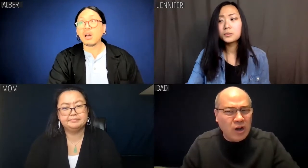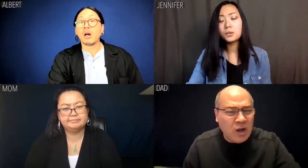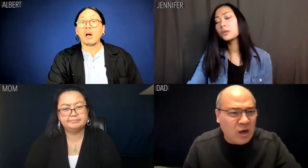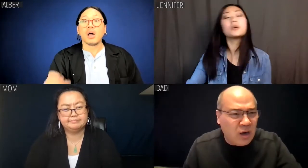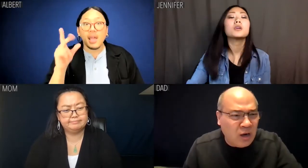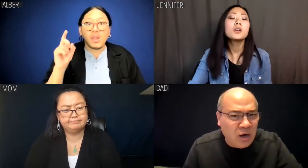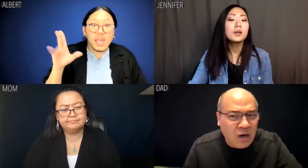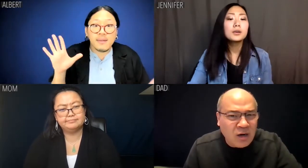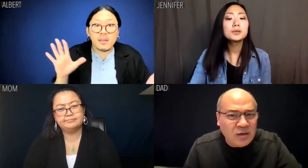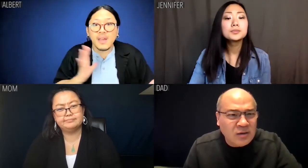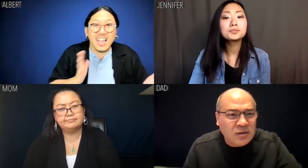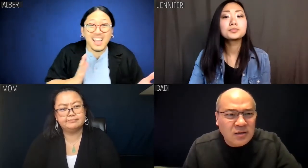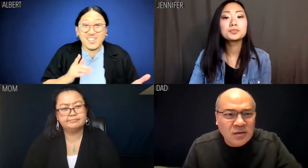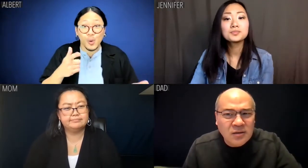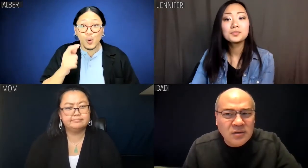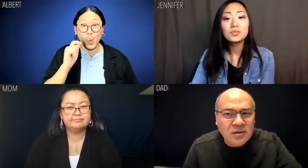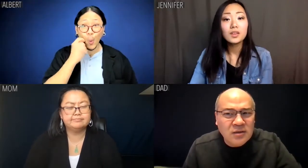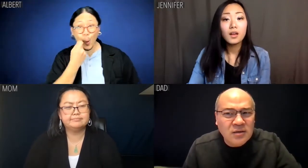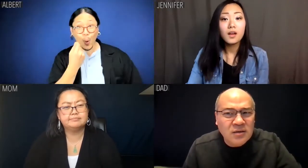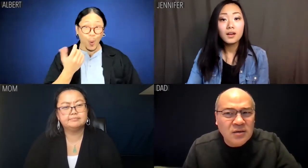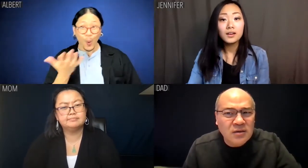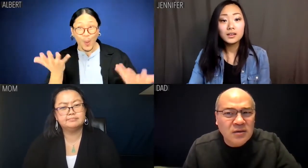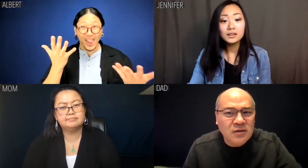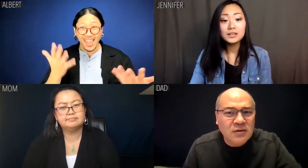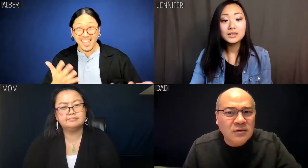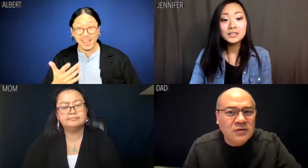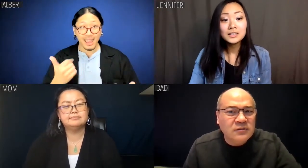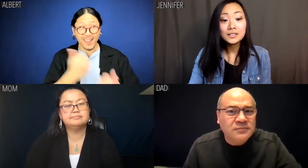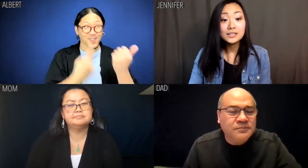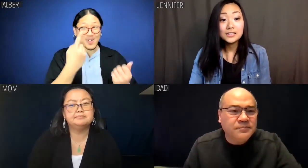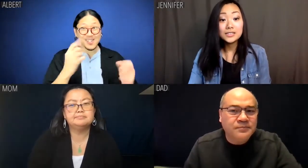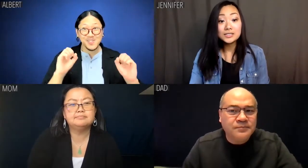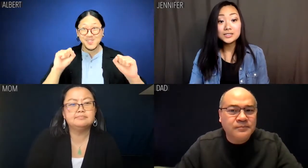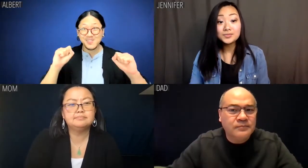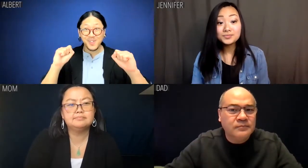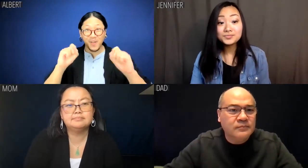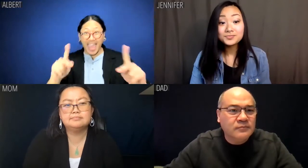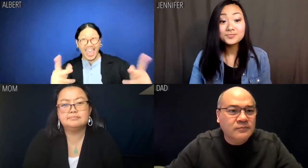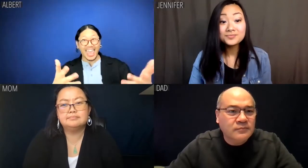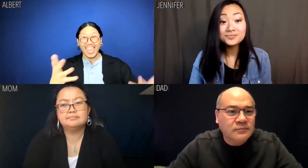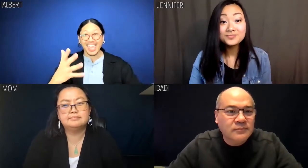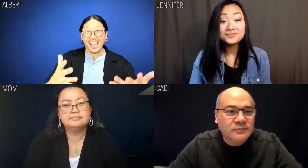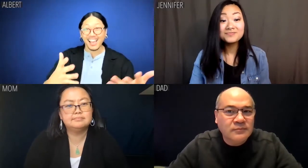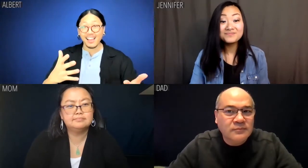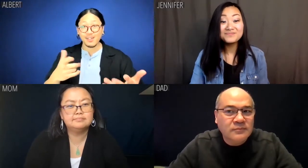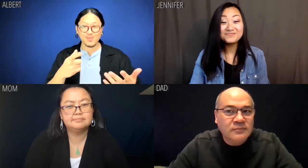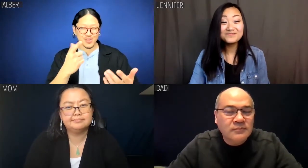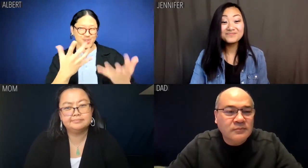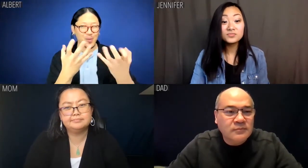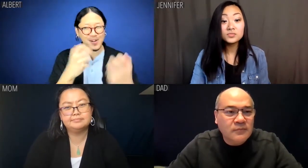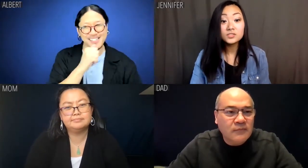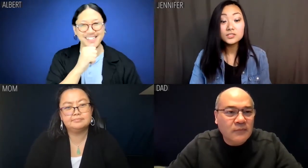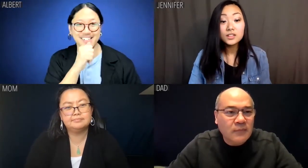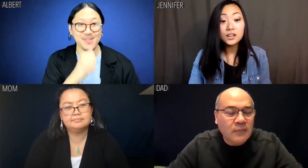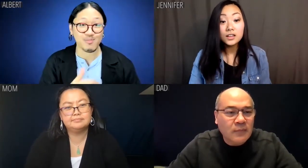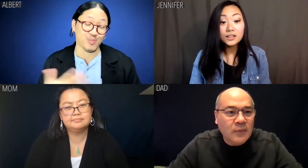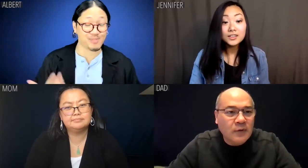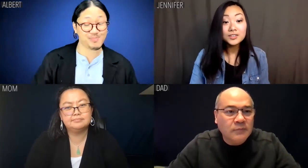Albert: OK. OK, fine. So you're cool with it, huh? Everyone's cool. You want secrets?